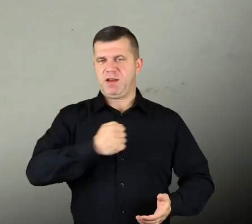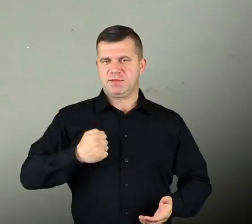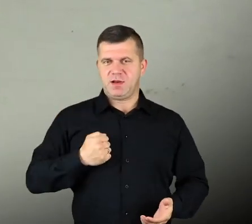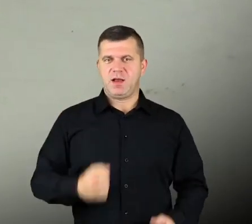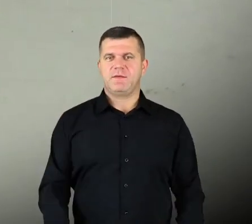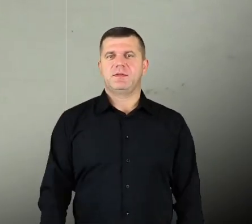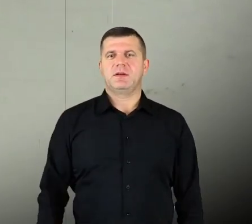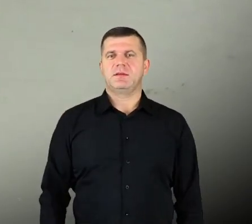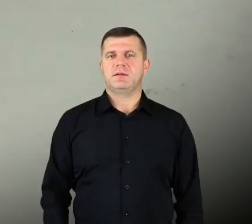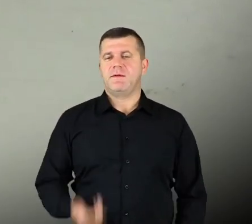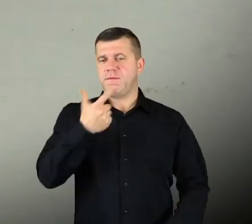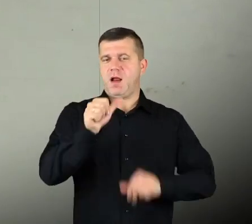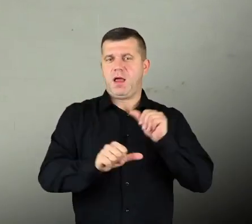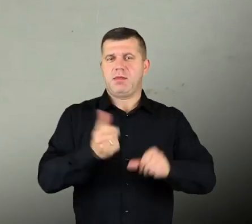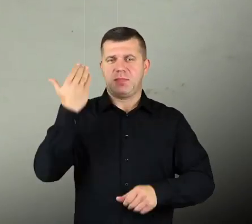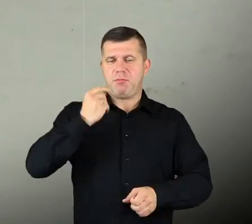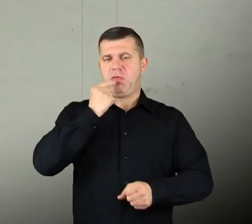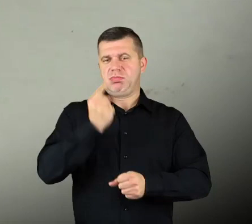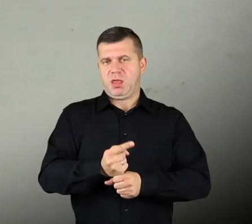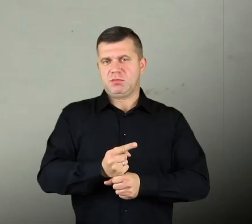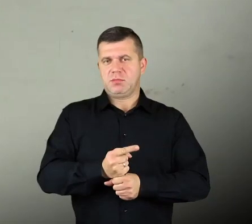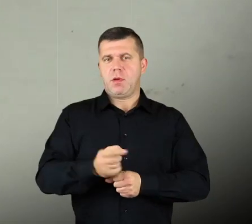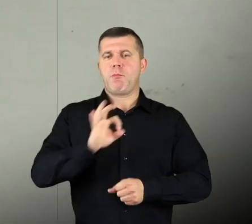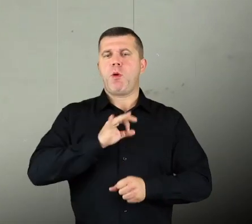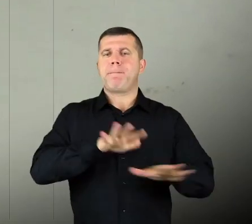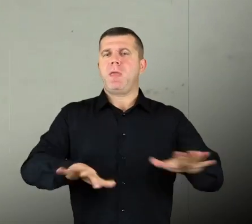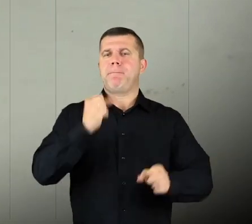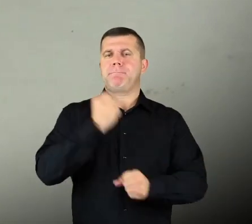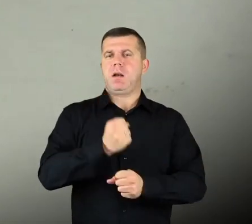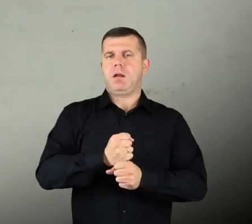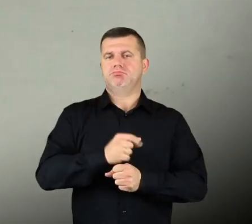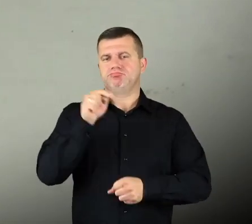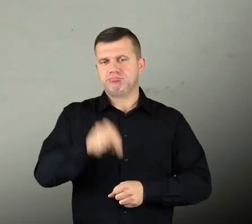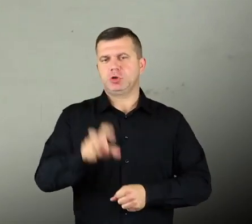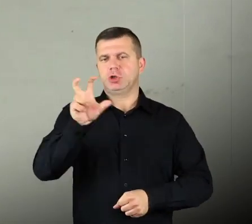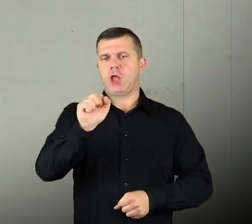Well and… two years ago he decided that my place of work, the place of my mission, would be Czerwińsk and Wisłą.